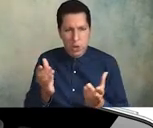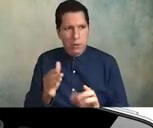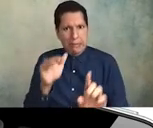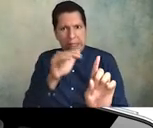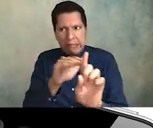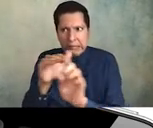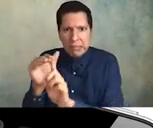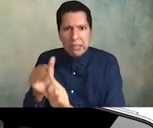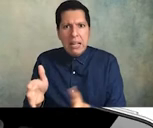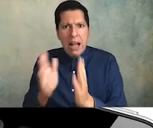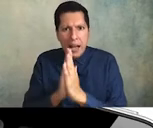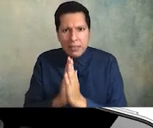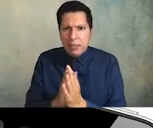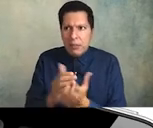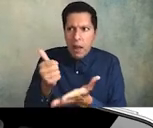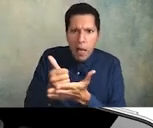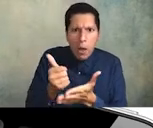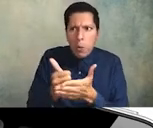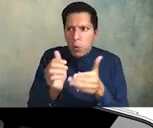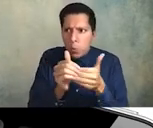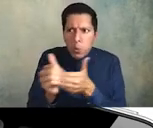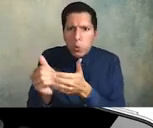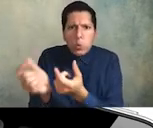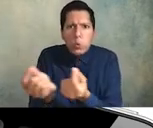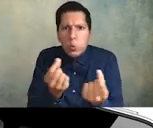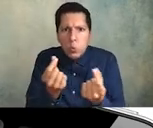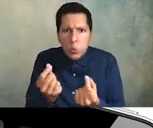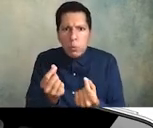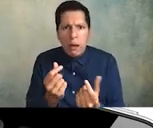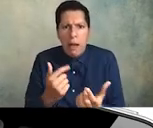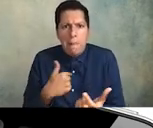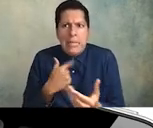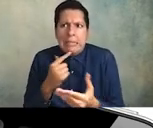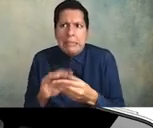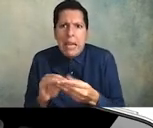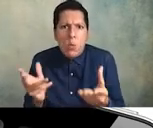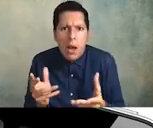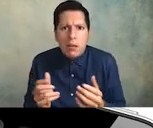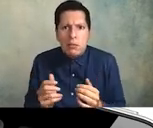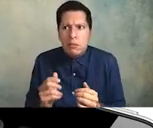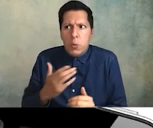resources and help during that time they wanted to know what can i say to my campus community